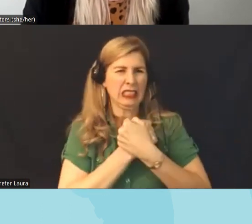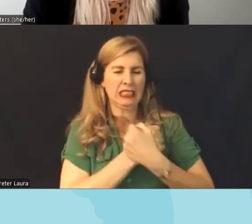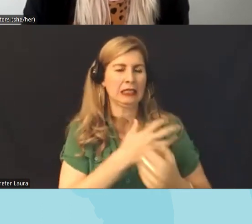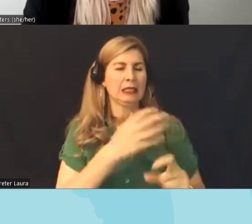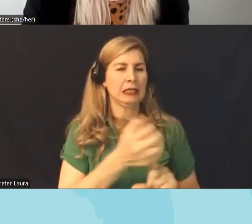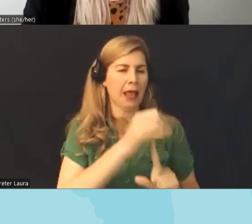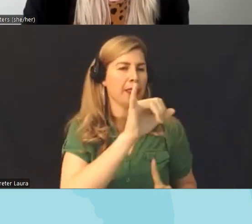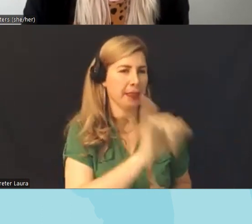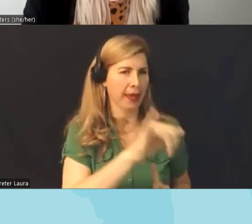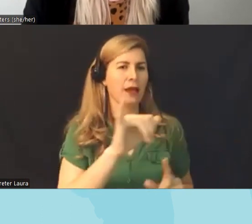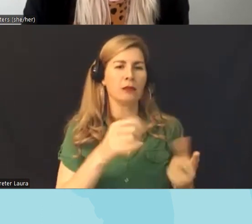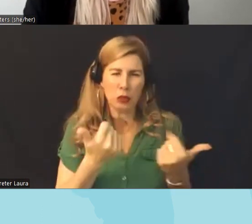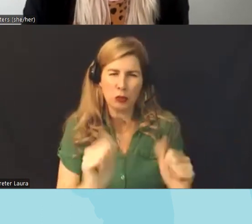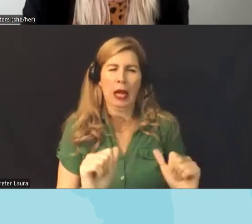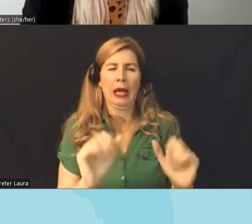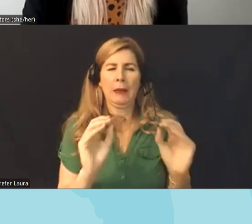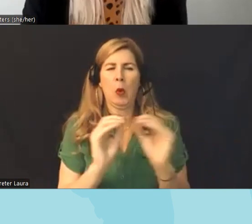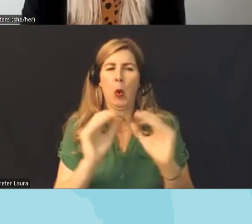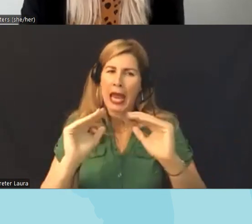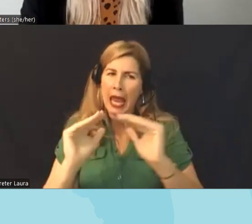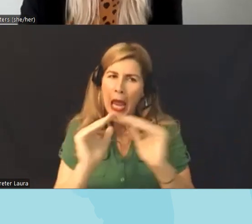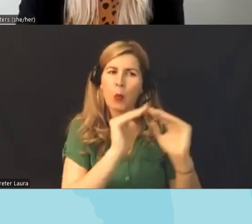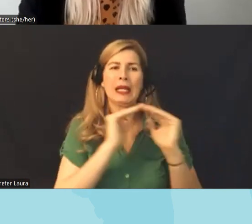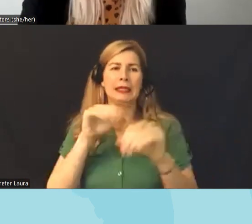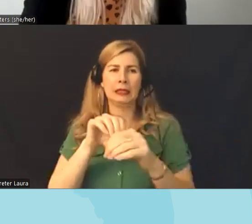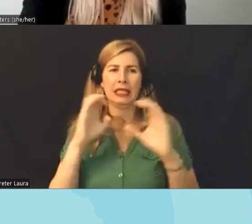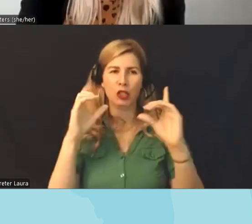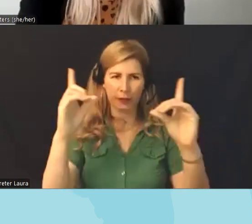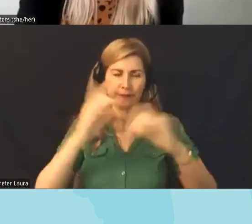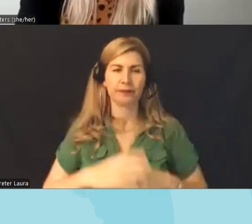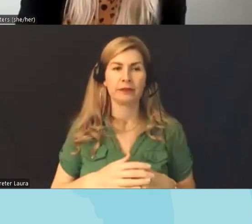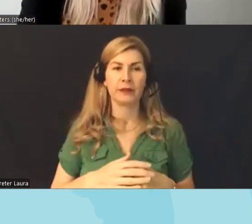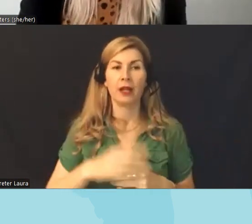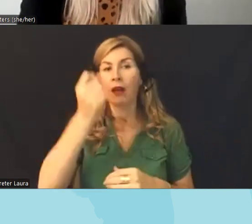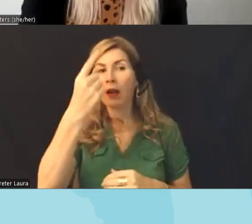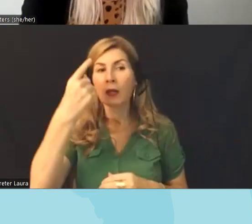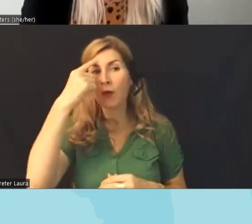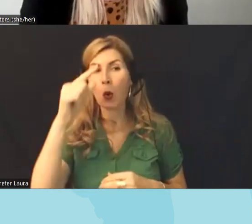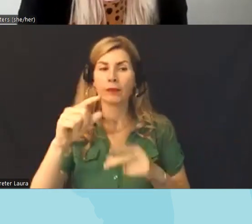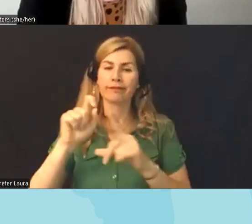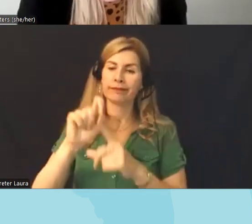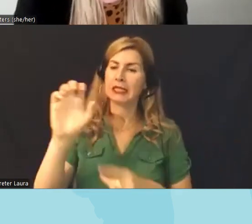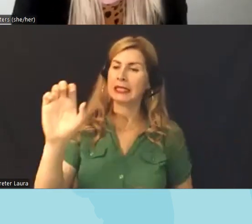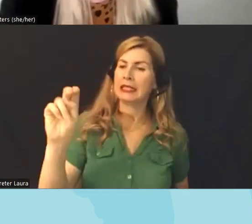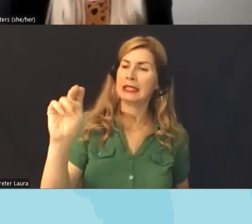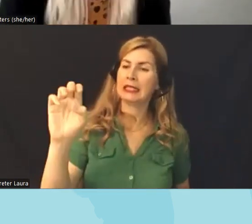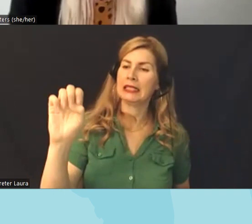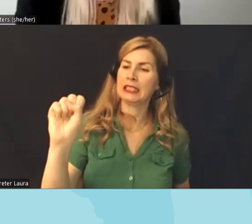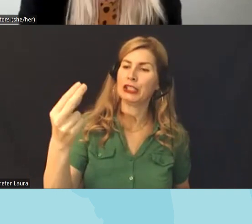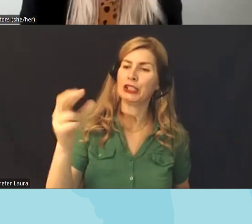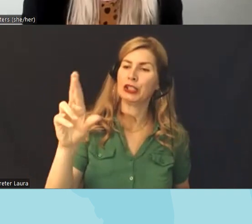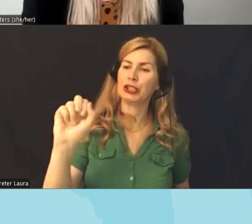uh we as far as censorship it's it's tied in because as the has already been mentioned uh